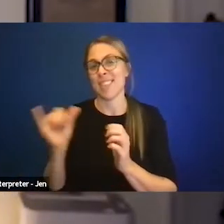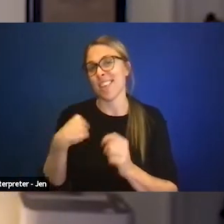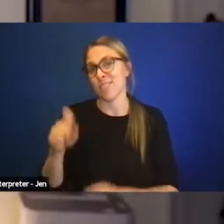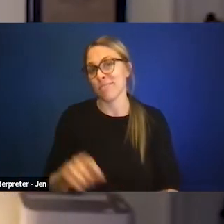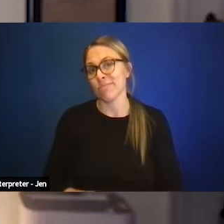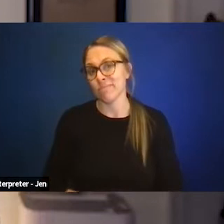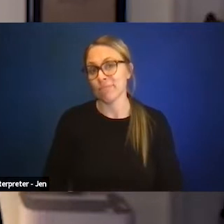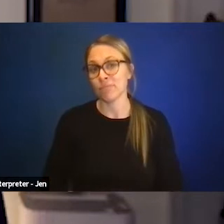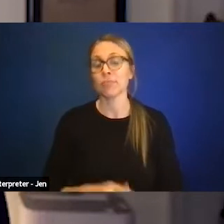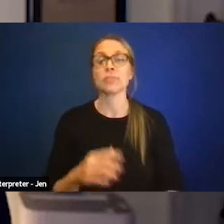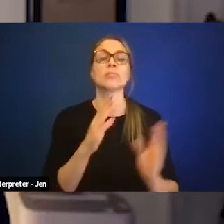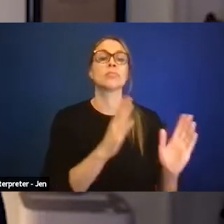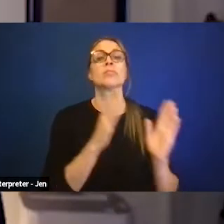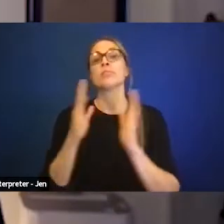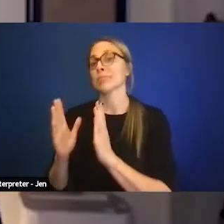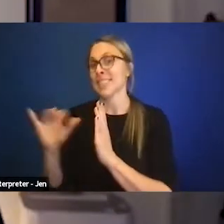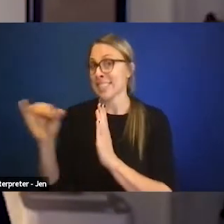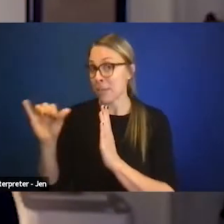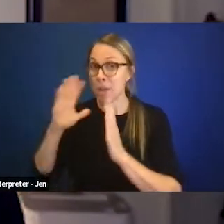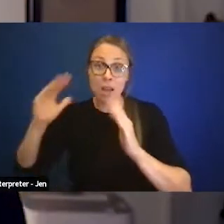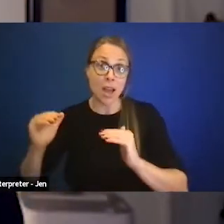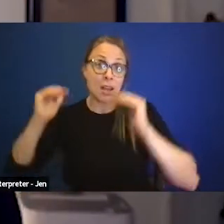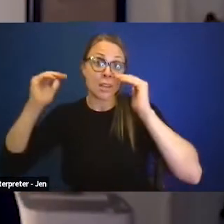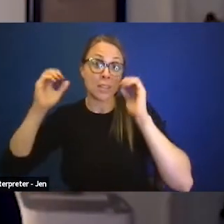Higher education, likewise, you know, again,